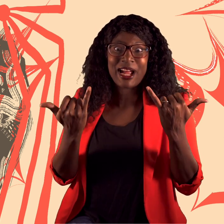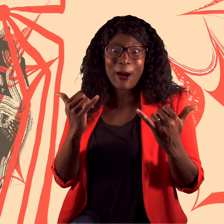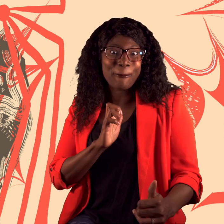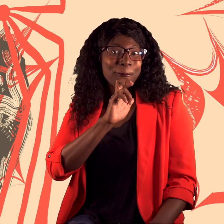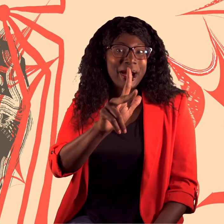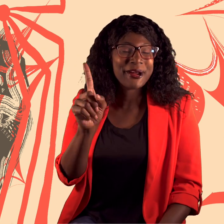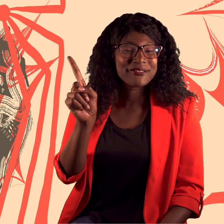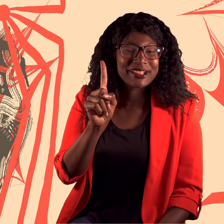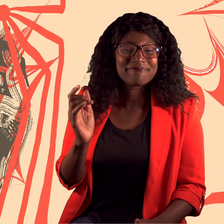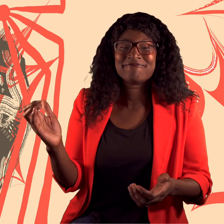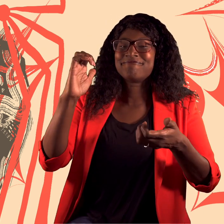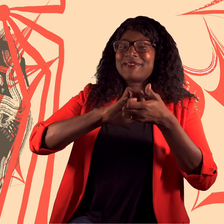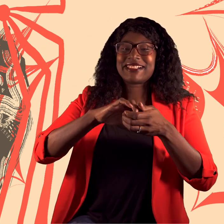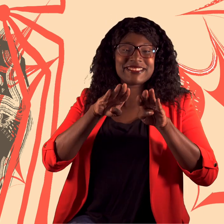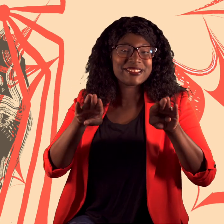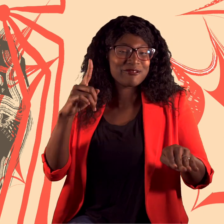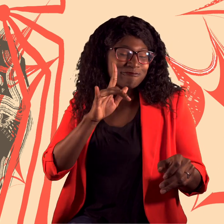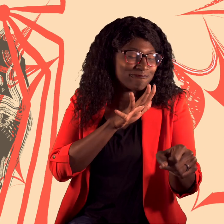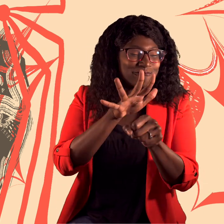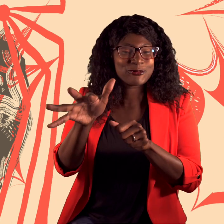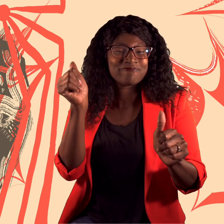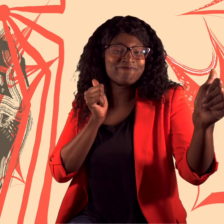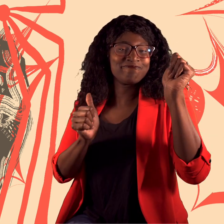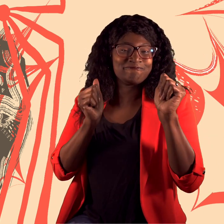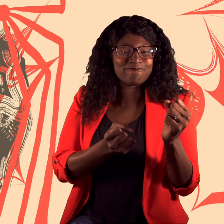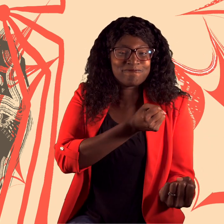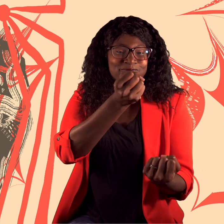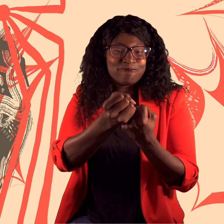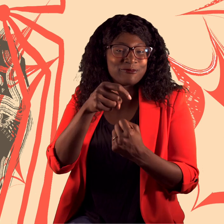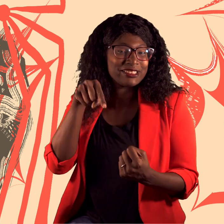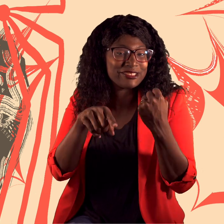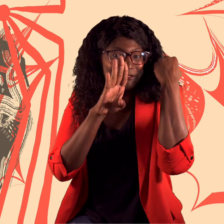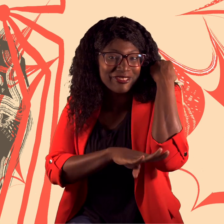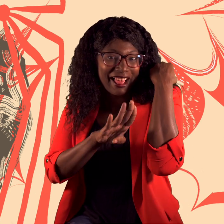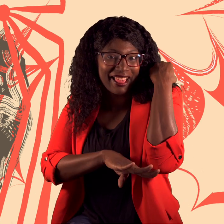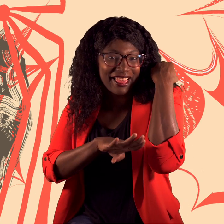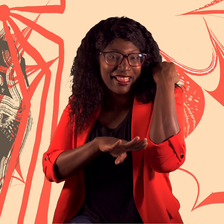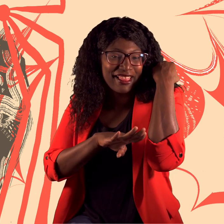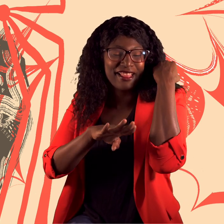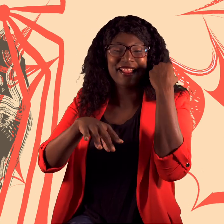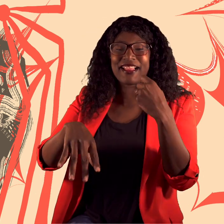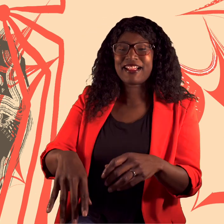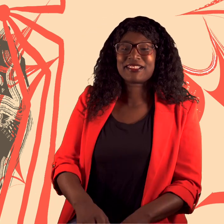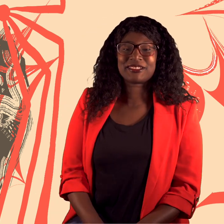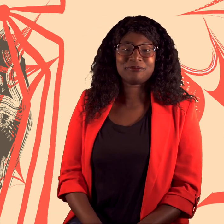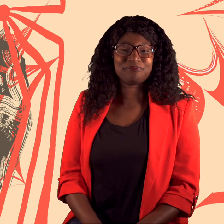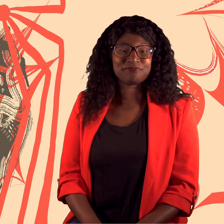Speaking of Sneaking returns to the Buddies stage for a full production this fall.